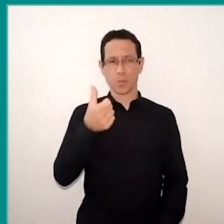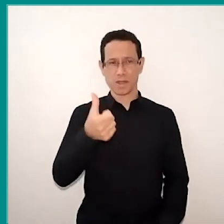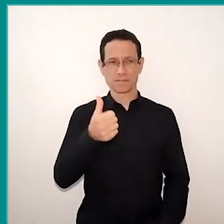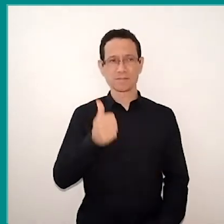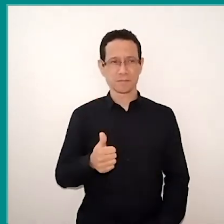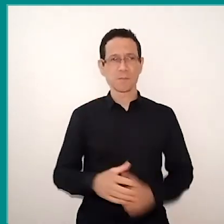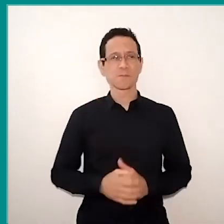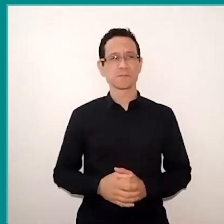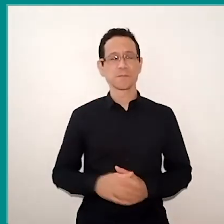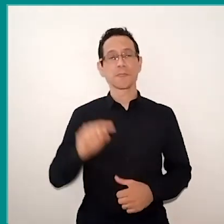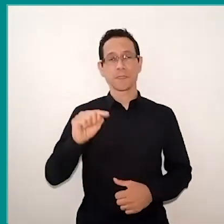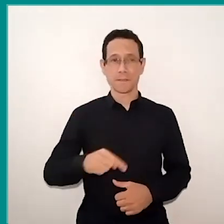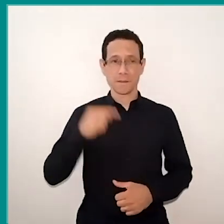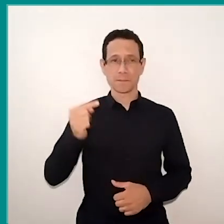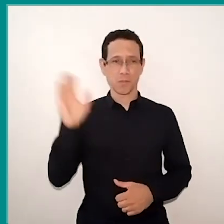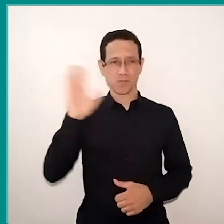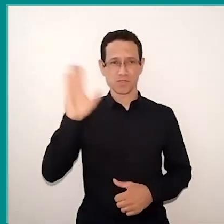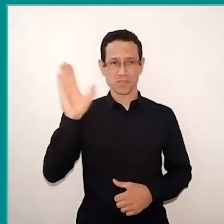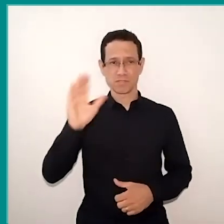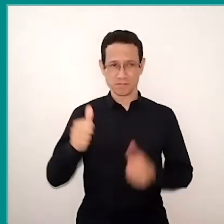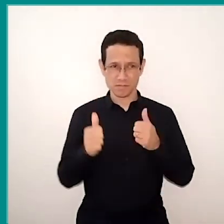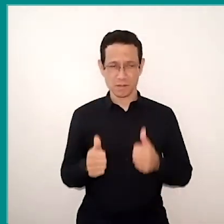And then we say goodbye, inviting…